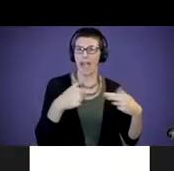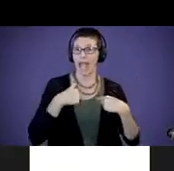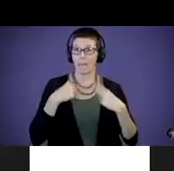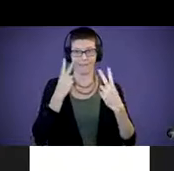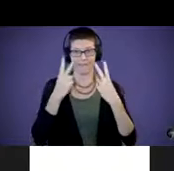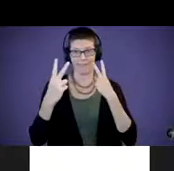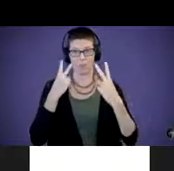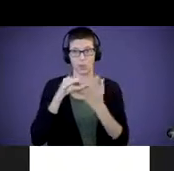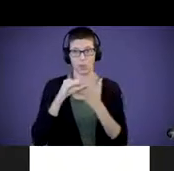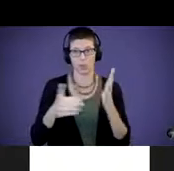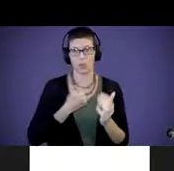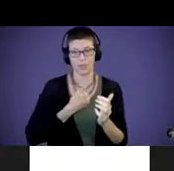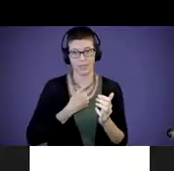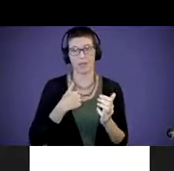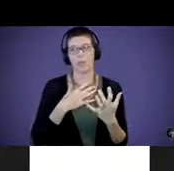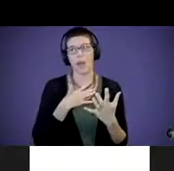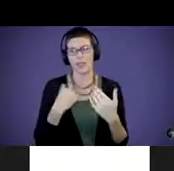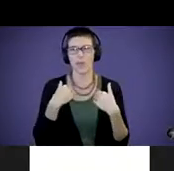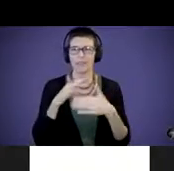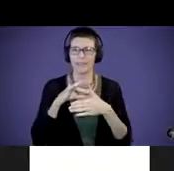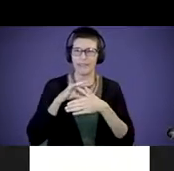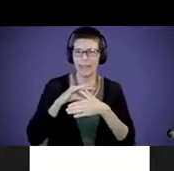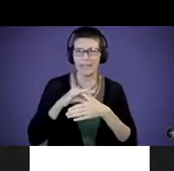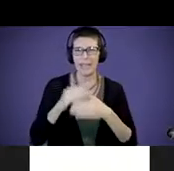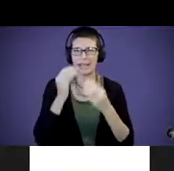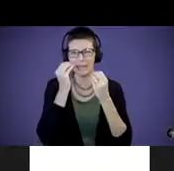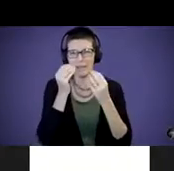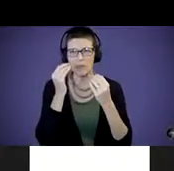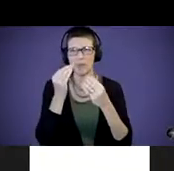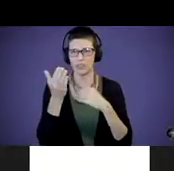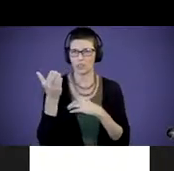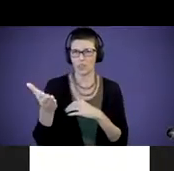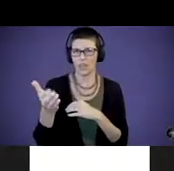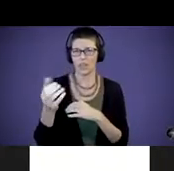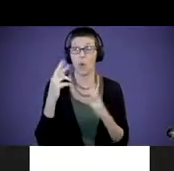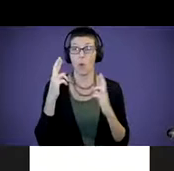so I like to have content and information in front of me. So, hopefully that works well for you. But